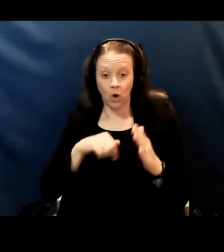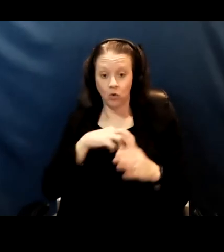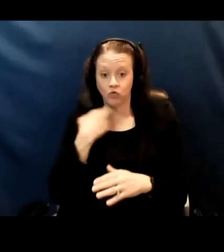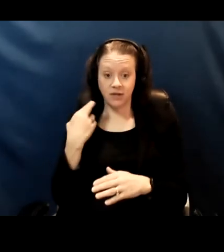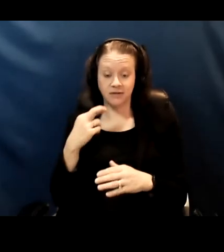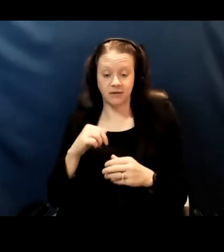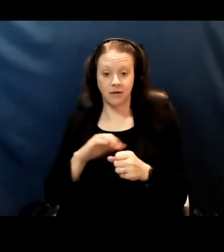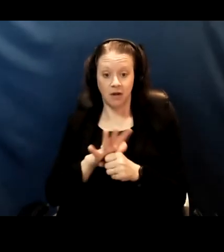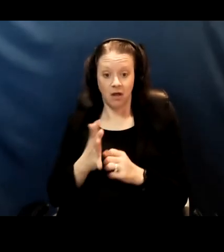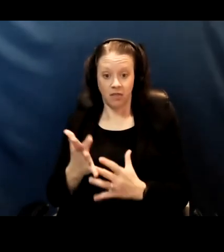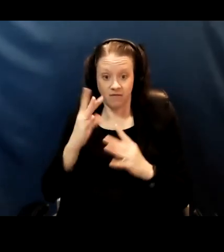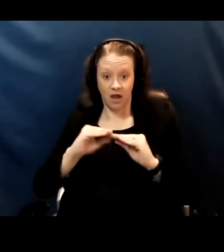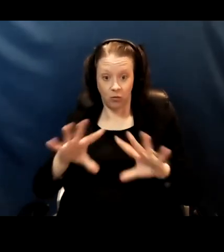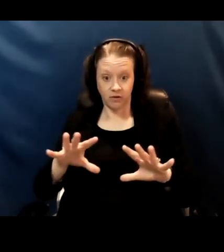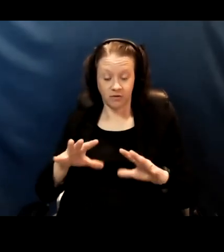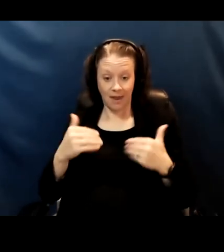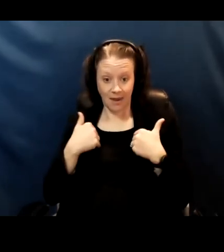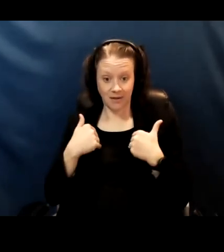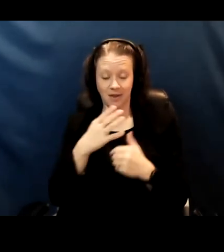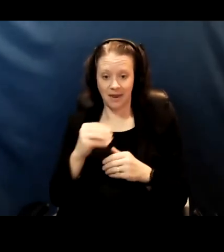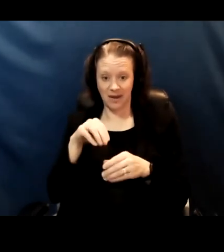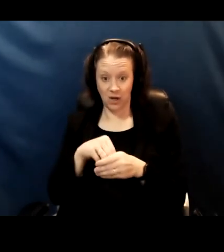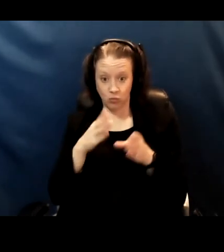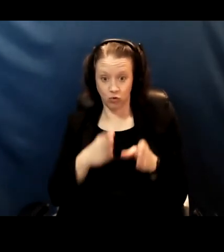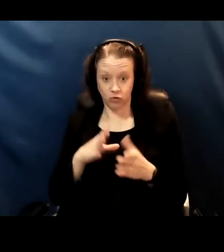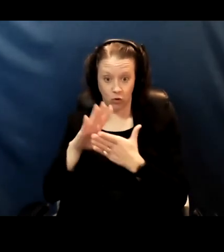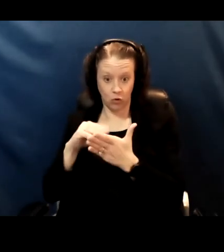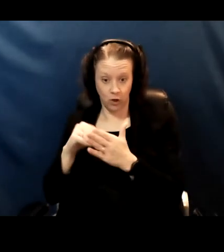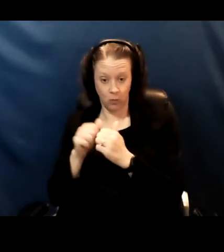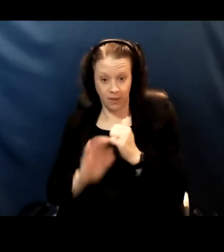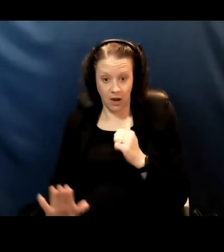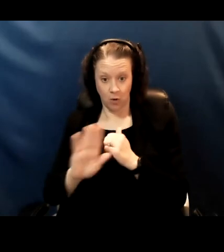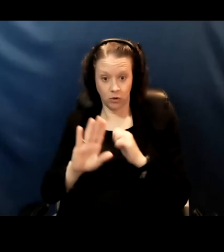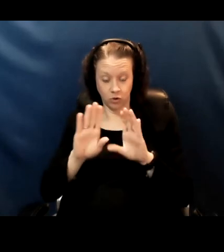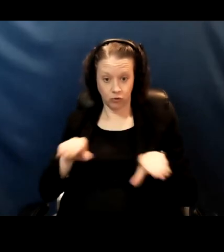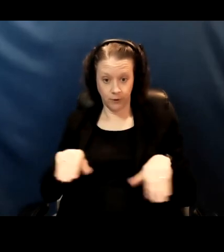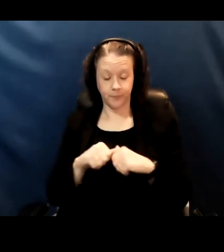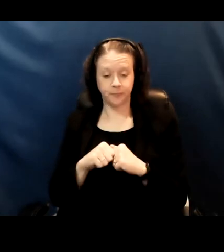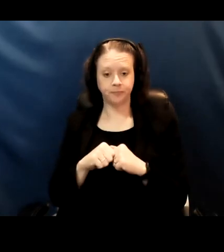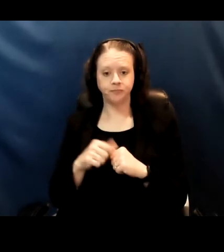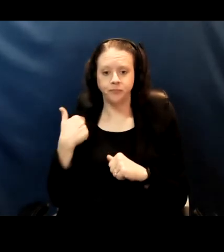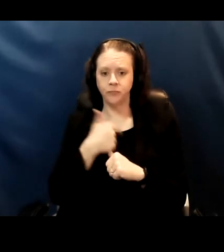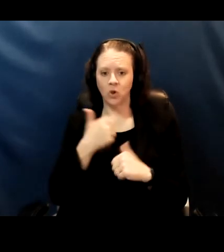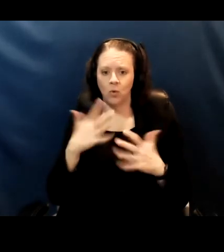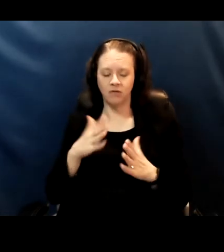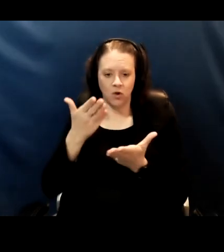by in person learning to our children. We have a proven layers of safety,